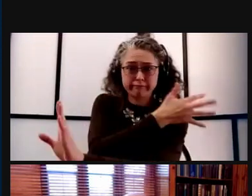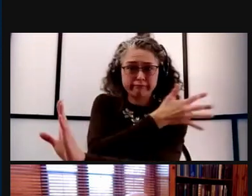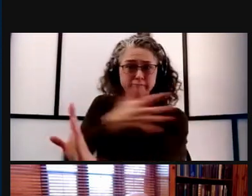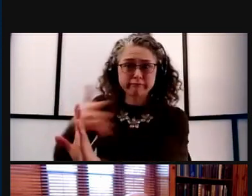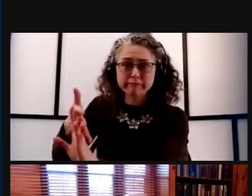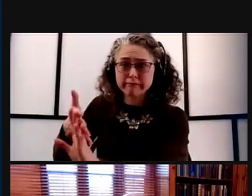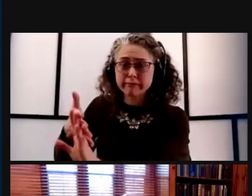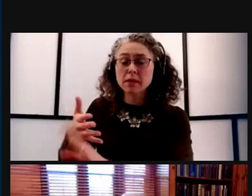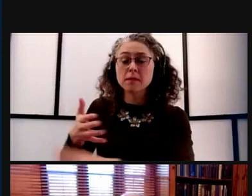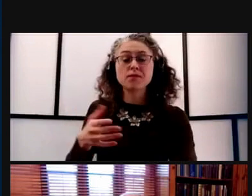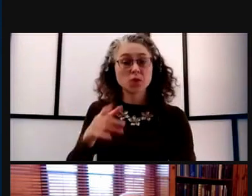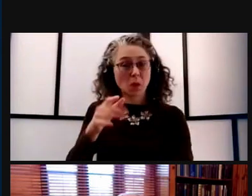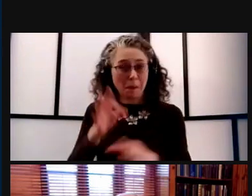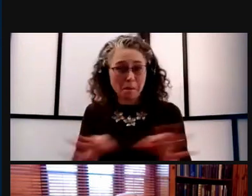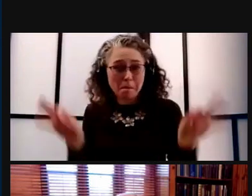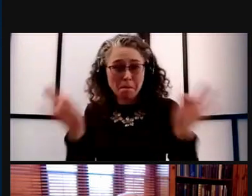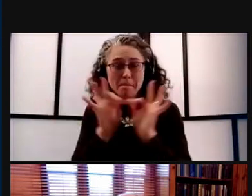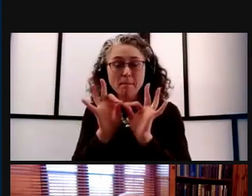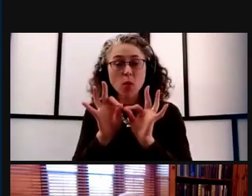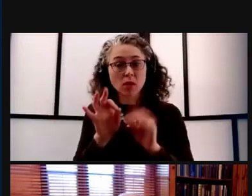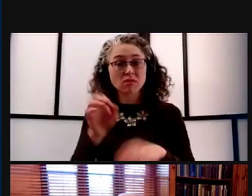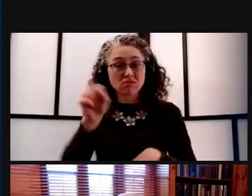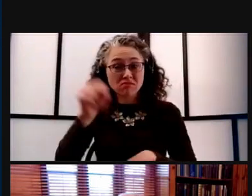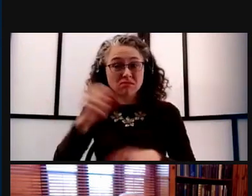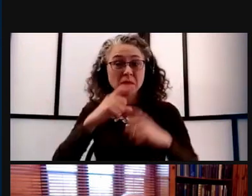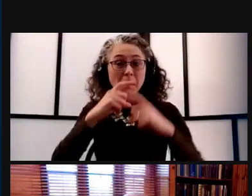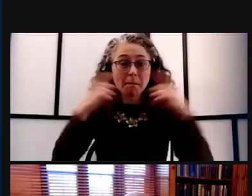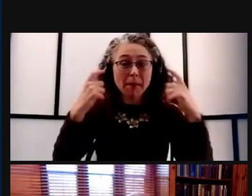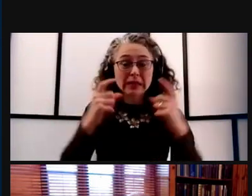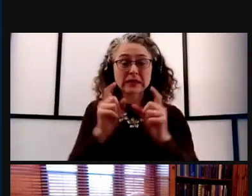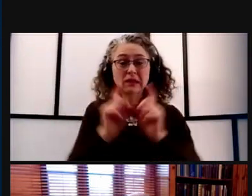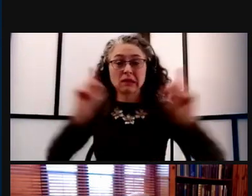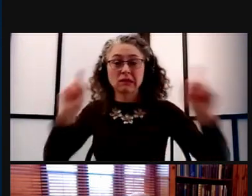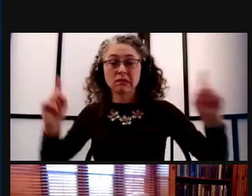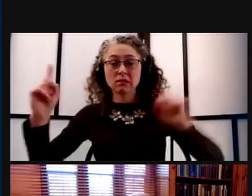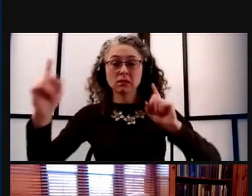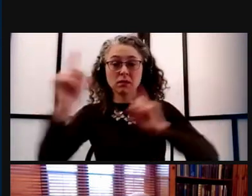and also how much it works face coverings and social distancing, how effective they are